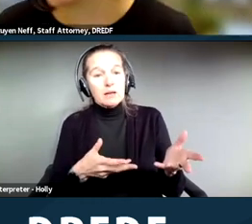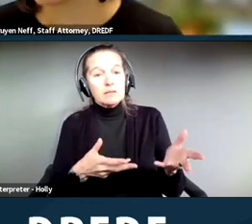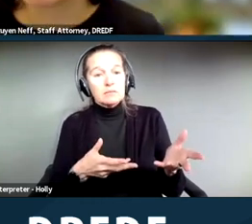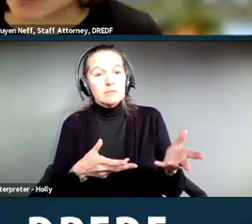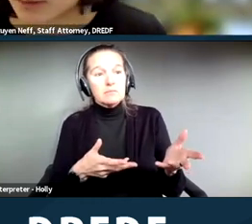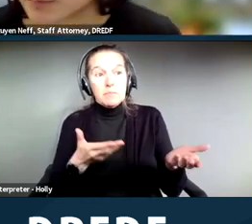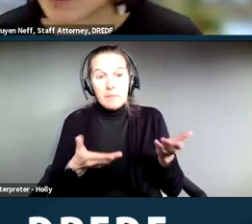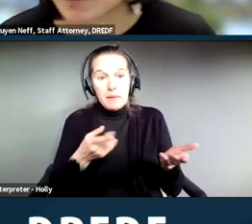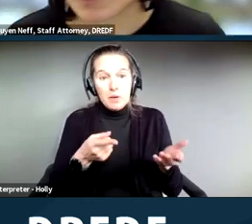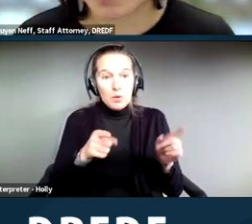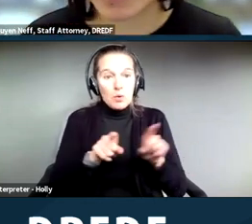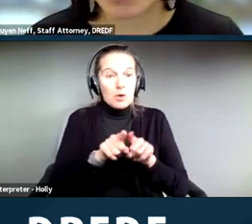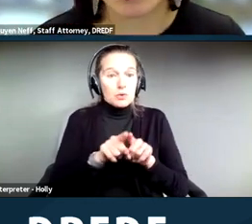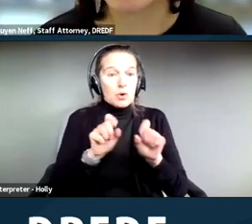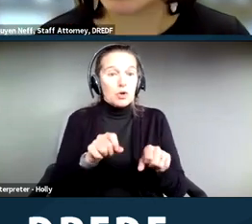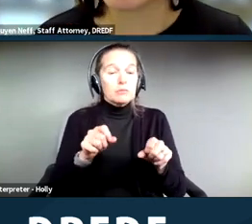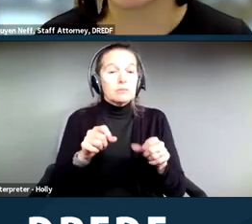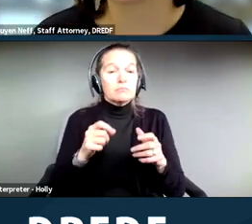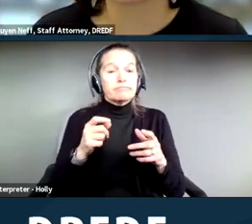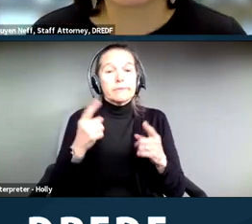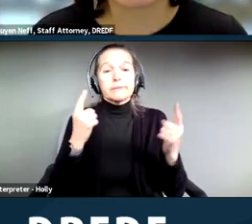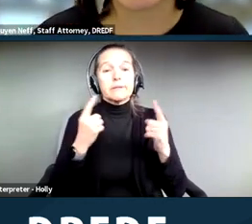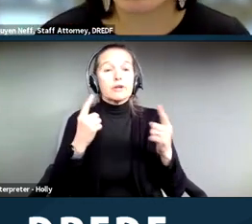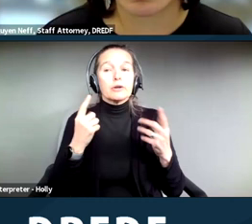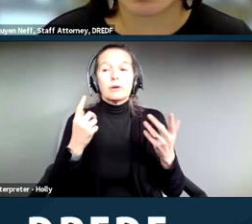also consider a reasonable accommodation in that context. You need more time to provide